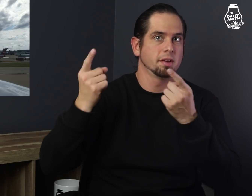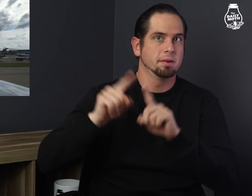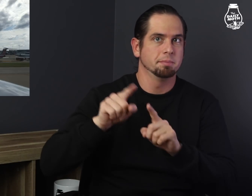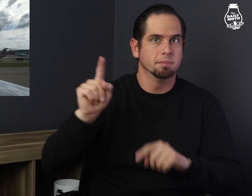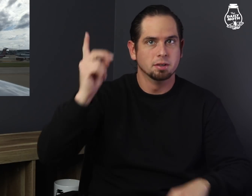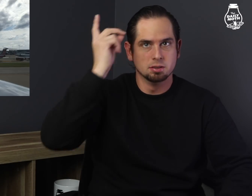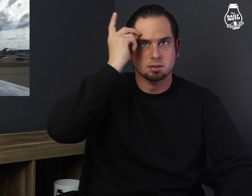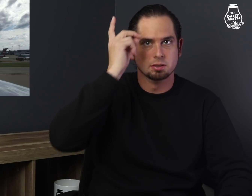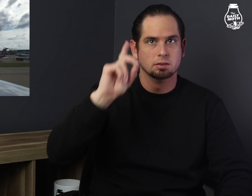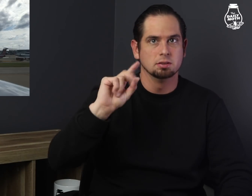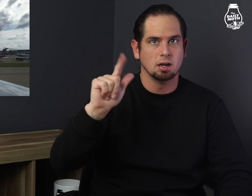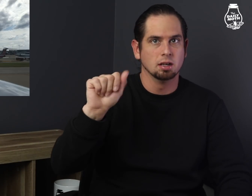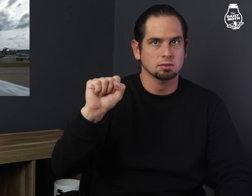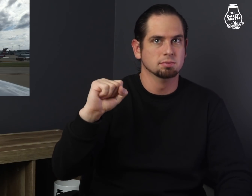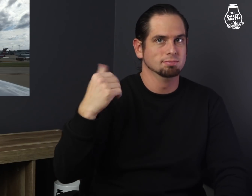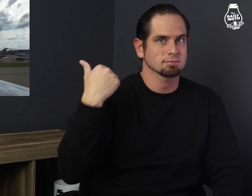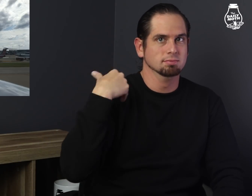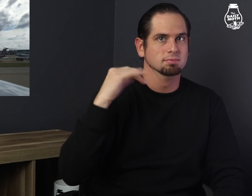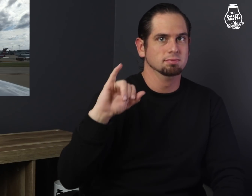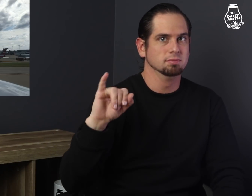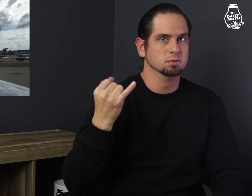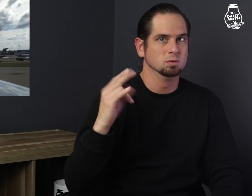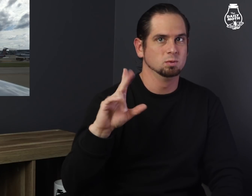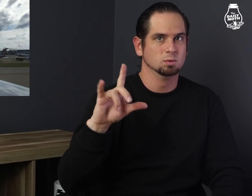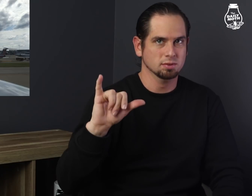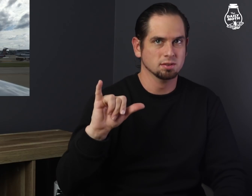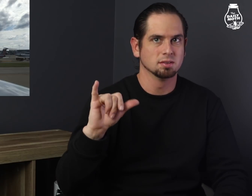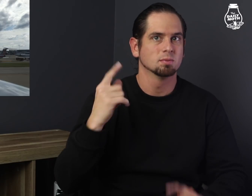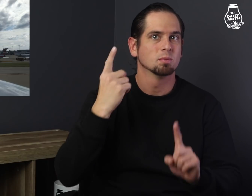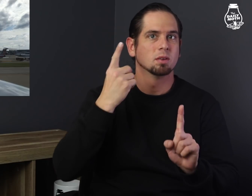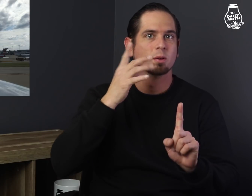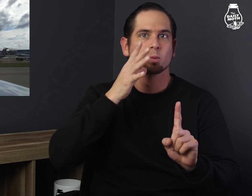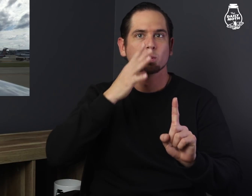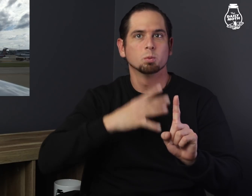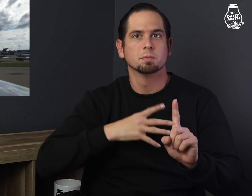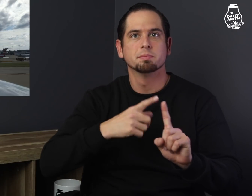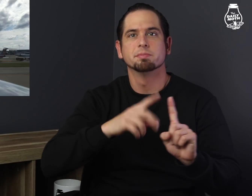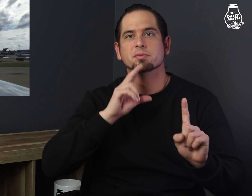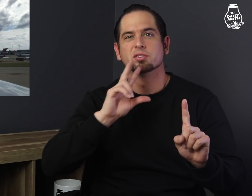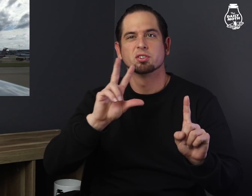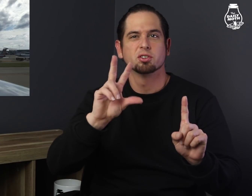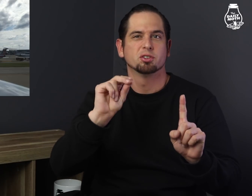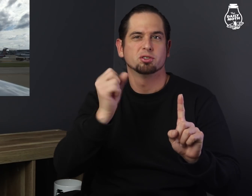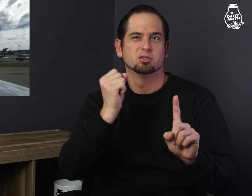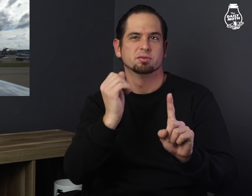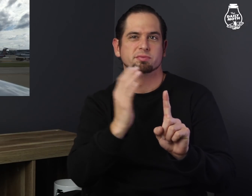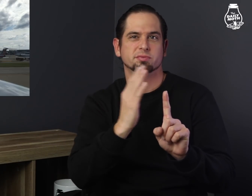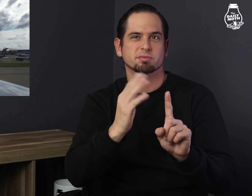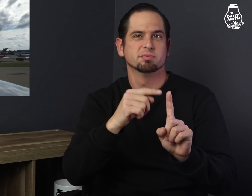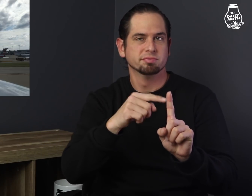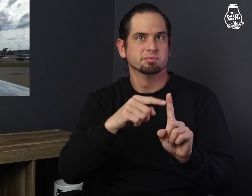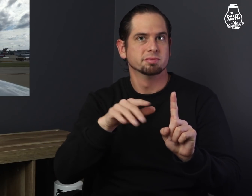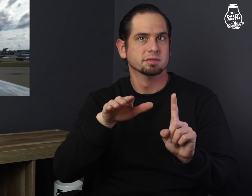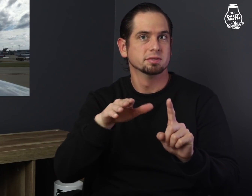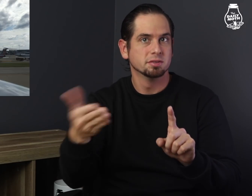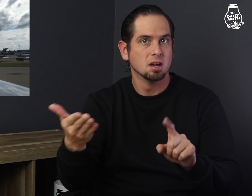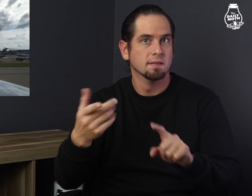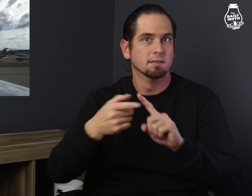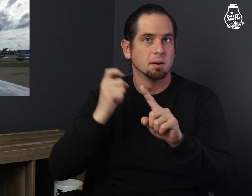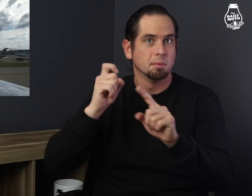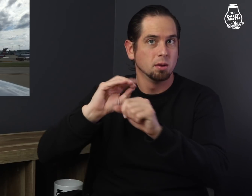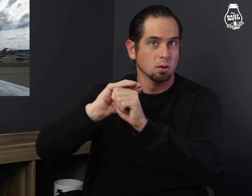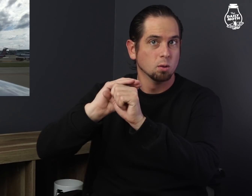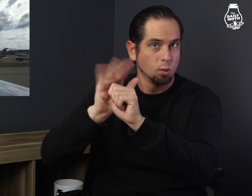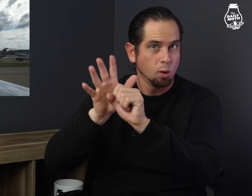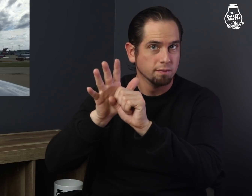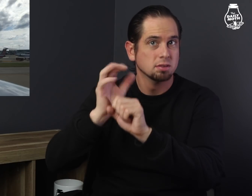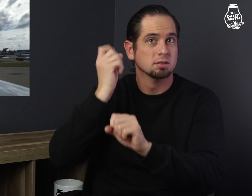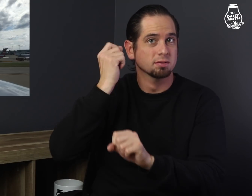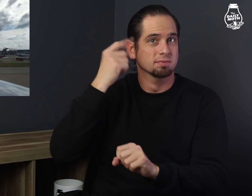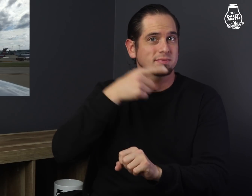In Dallas last July, a woman in her 30's died from Covid-19